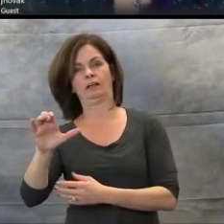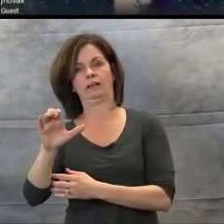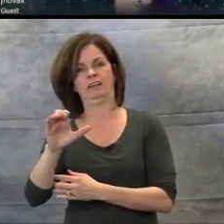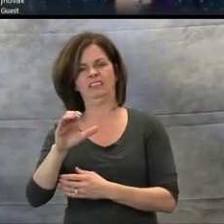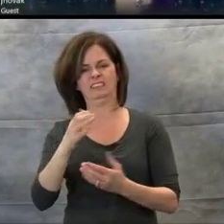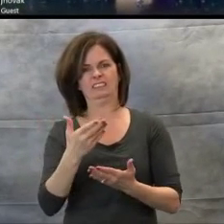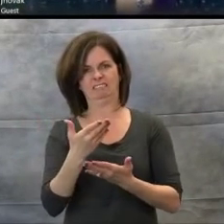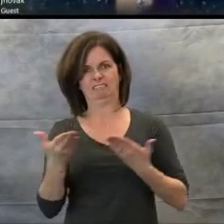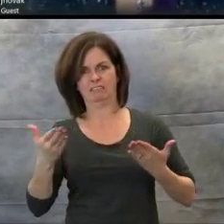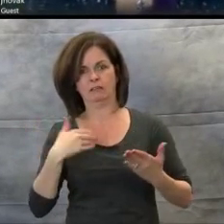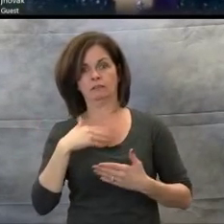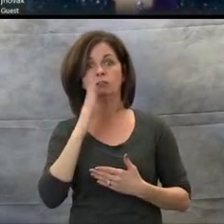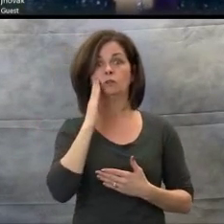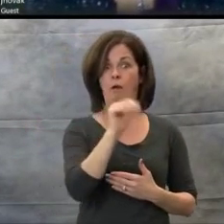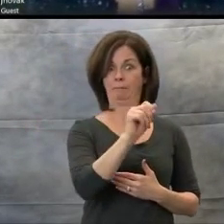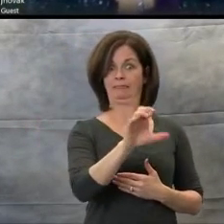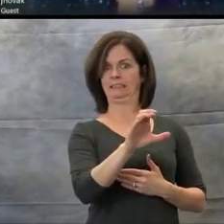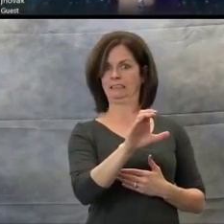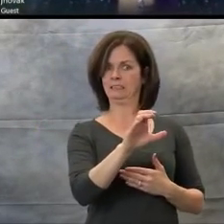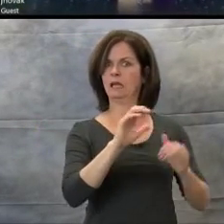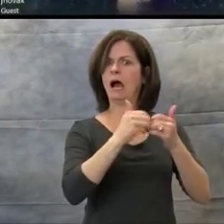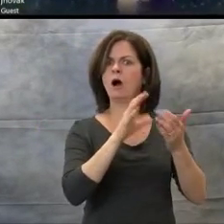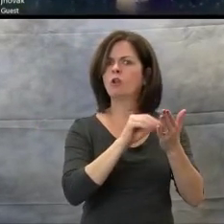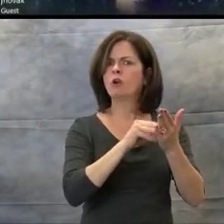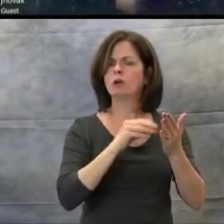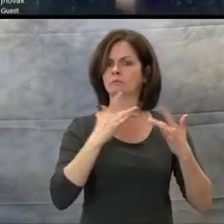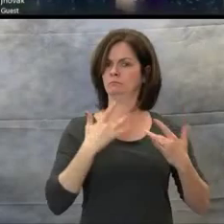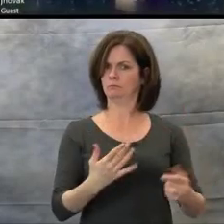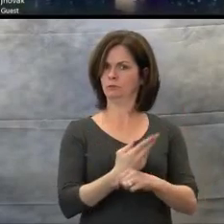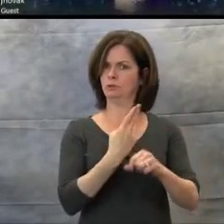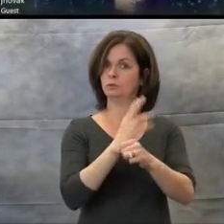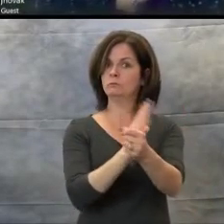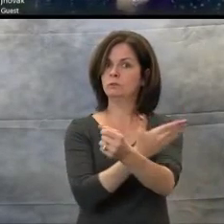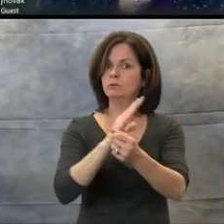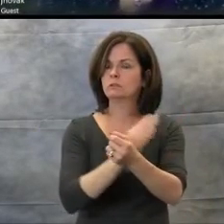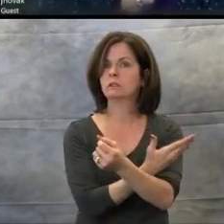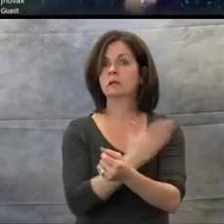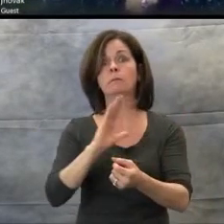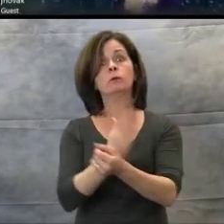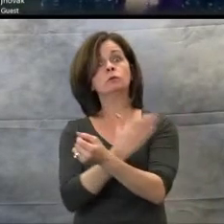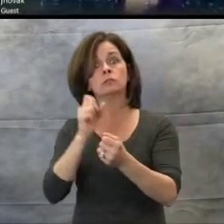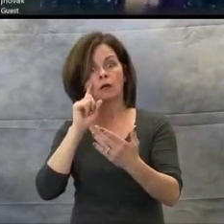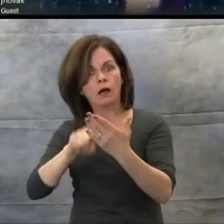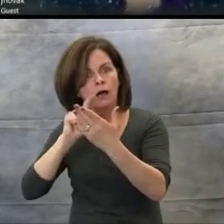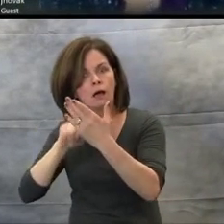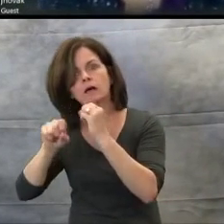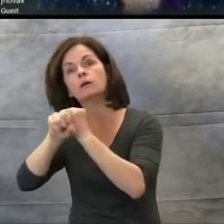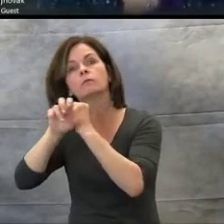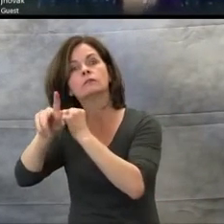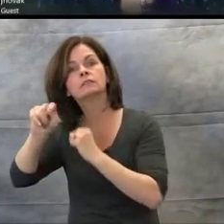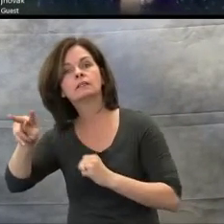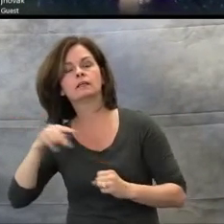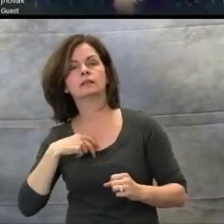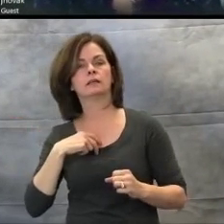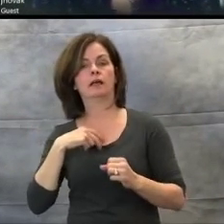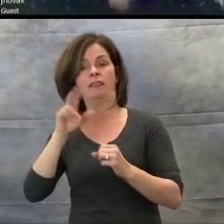Songs are used in commercials in hopes that we remember the jingle and the product that is connected to that jingle.